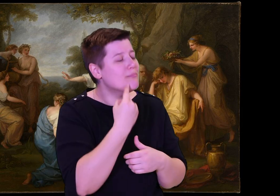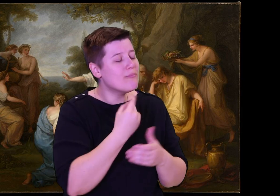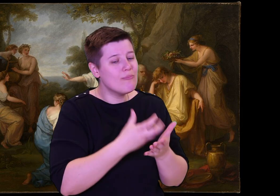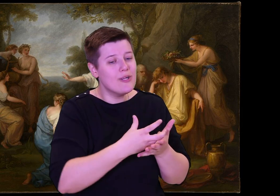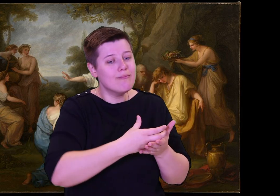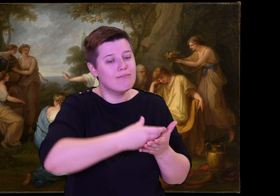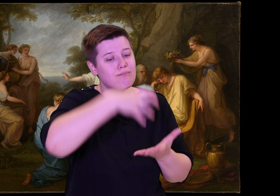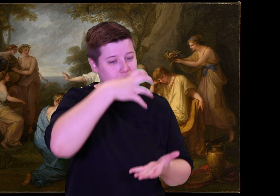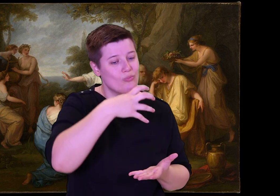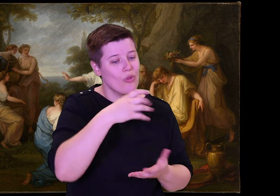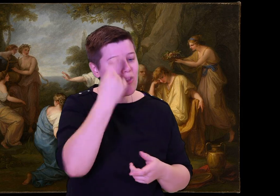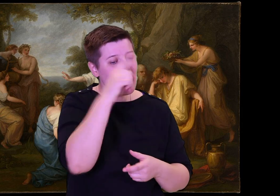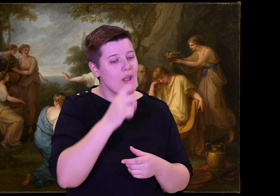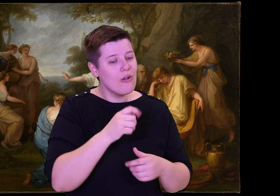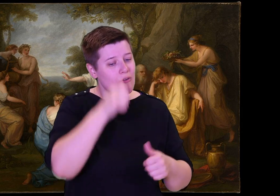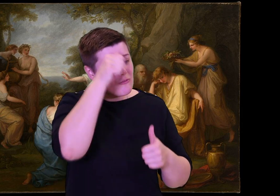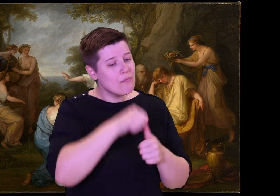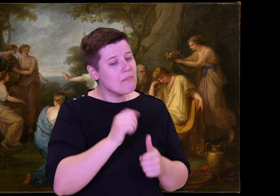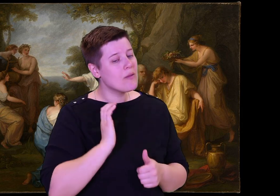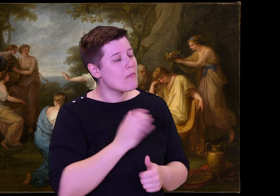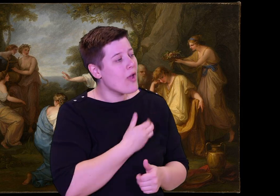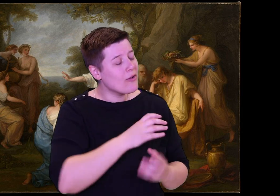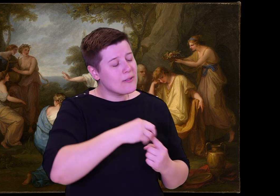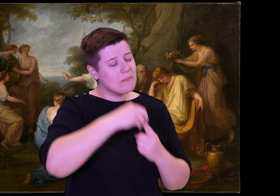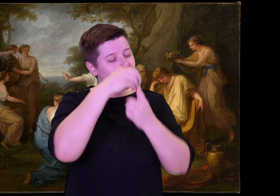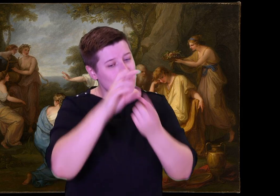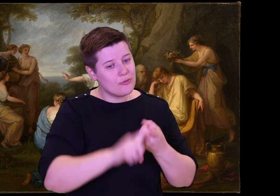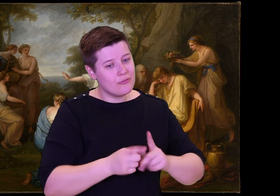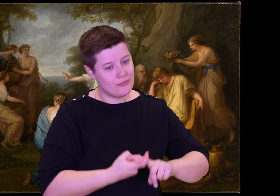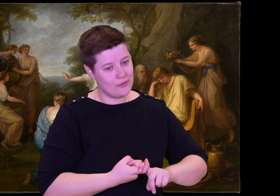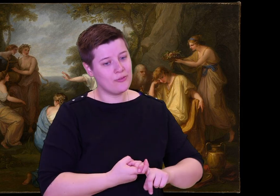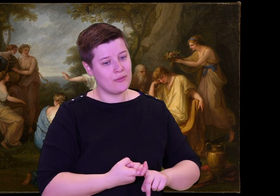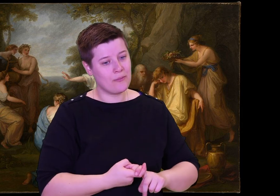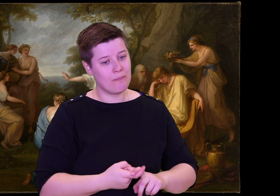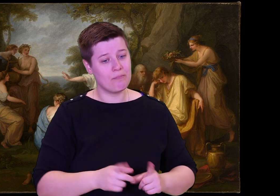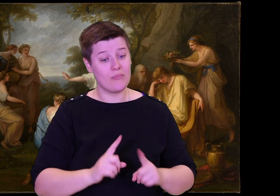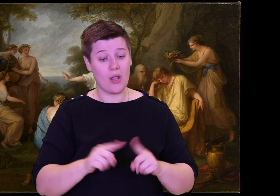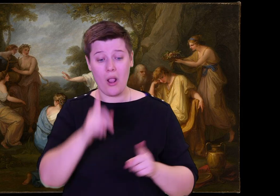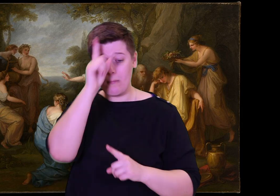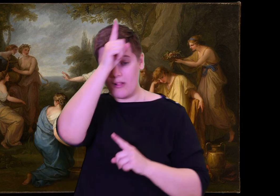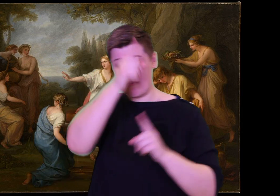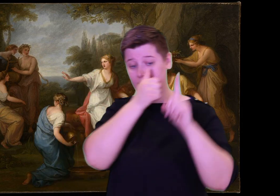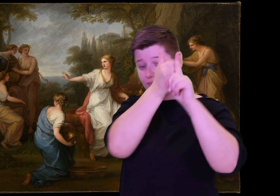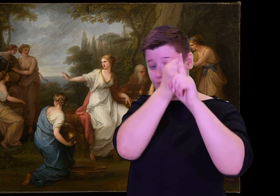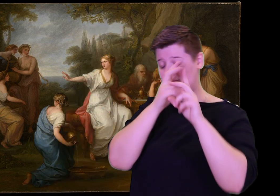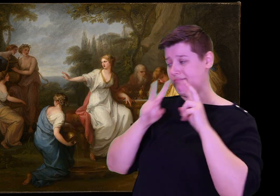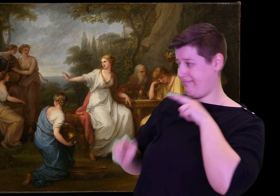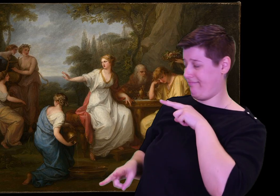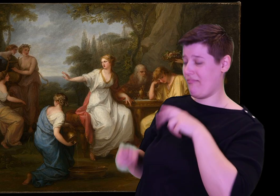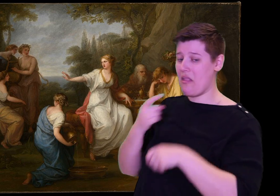Telemachus was brooding on her words and said, "Dear guest, you are so kind to give